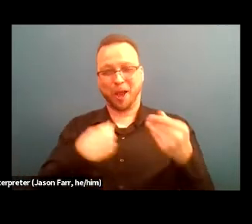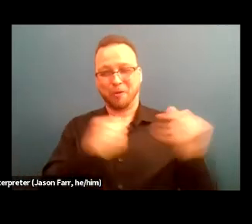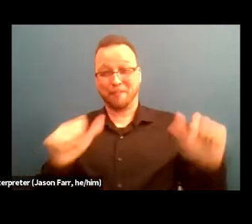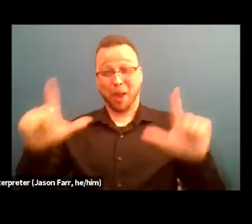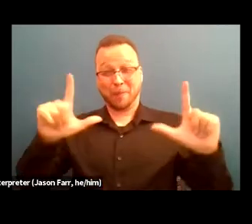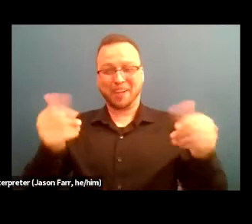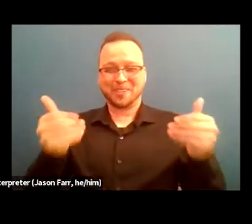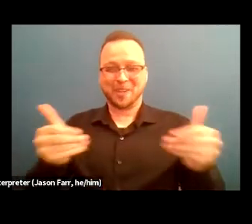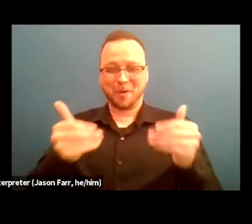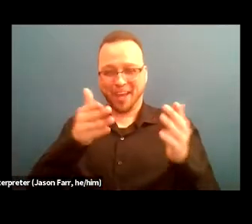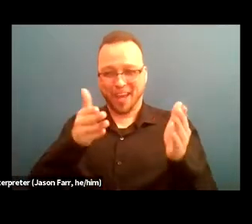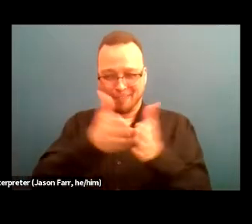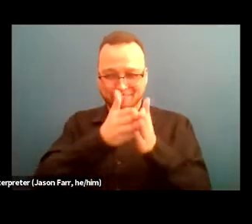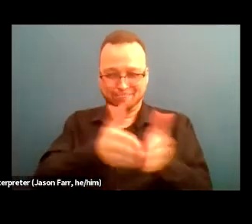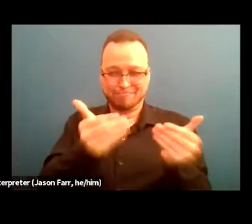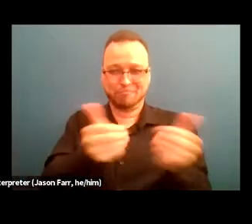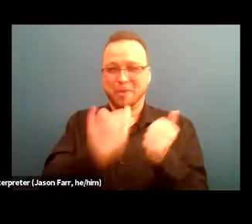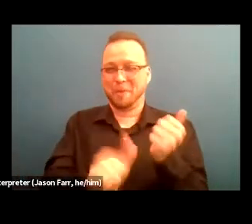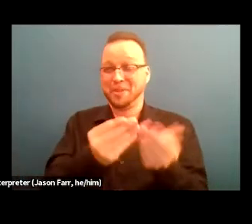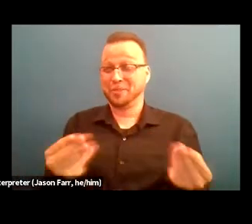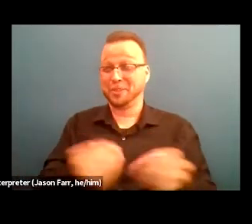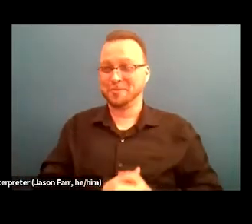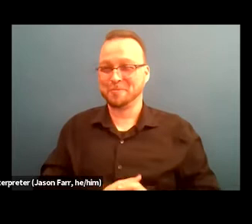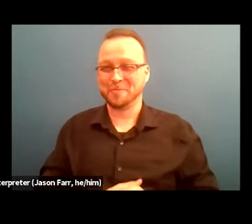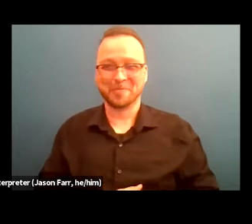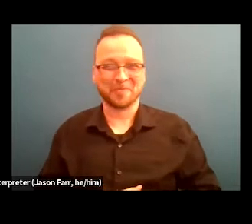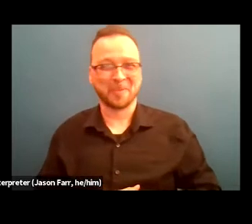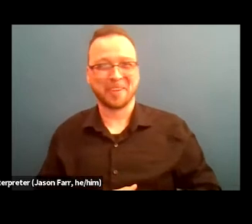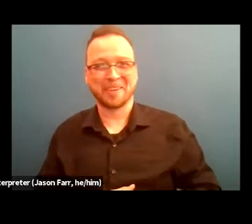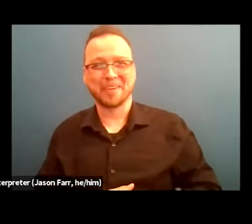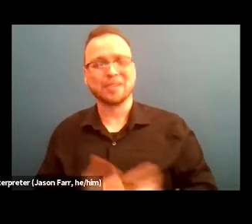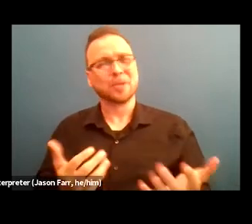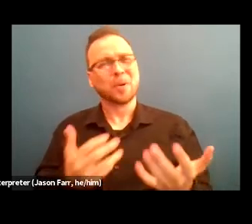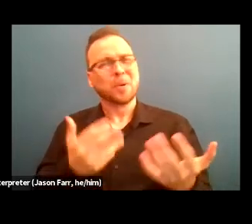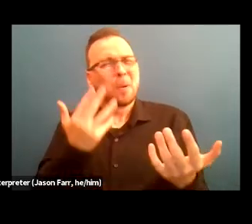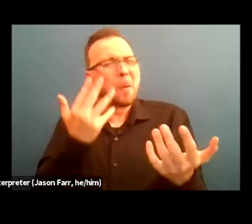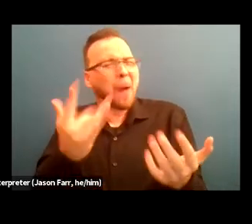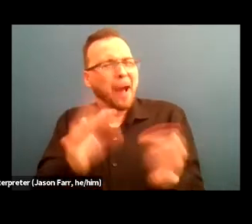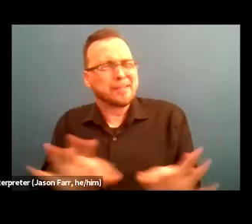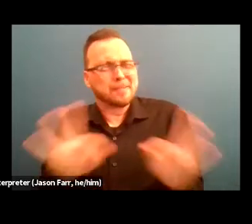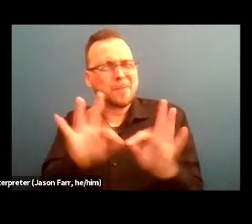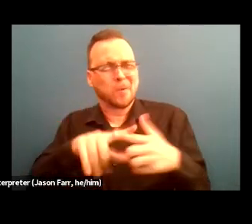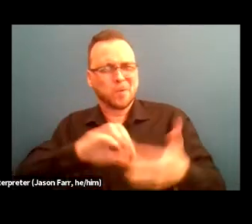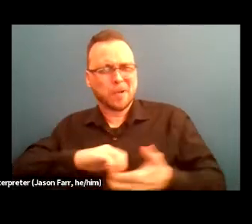So on the next slide, thank you. So let's just be again with why it's critical to collaborate with lived X folks.